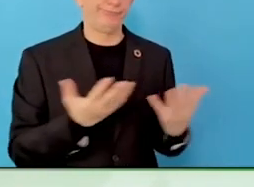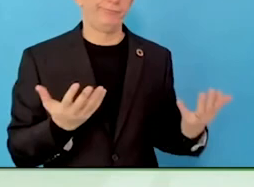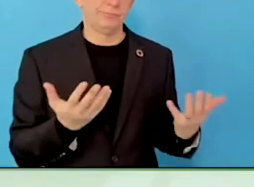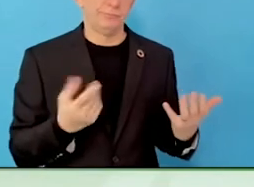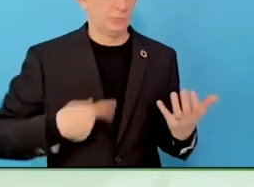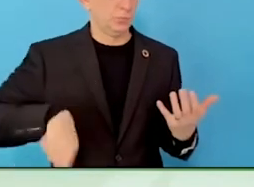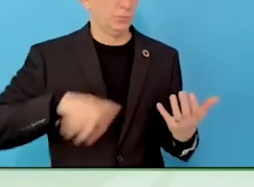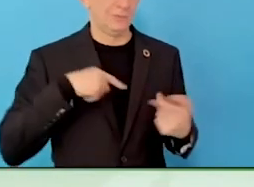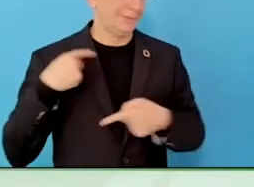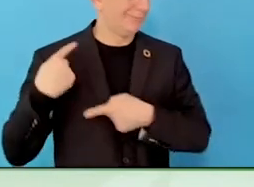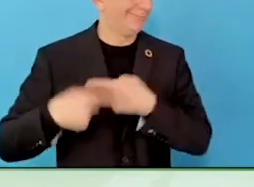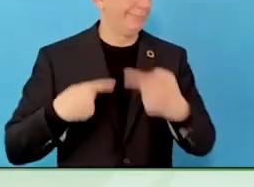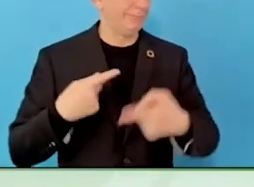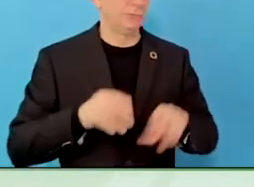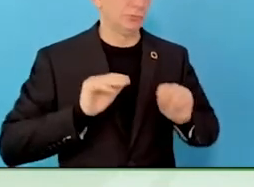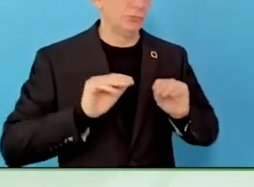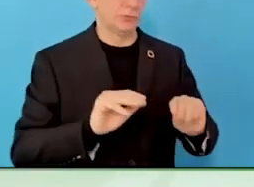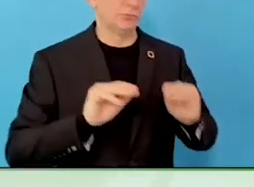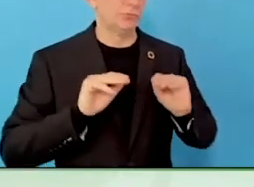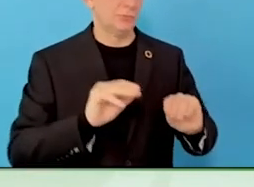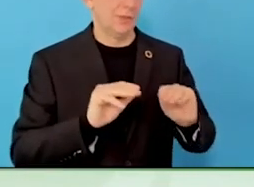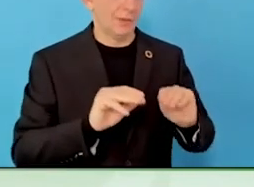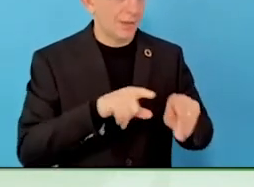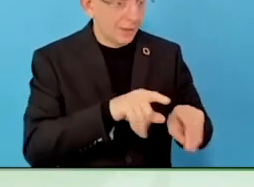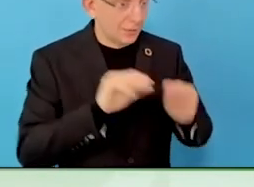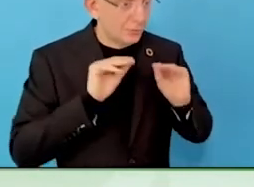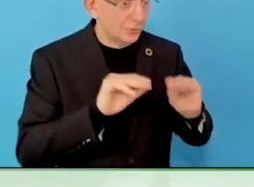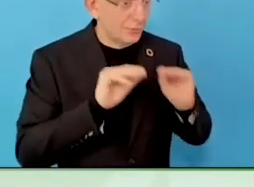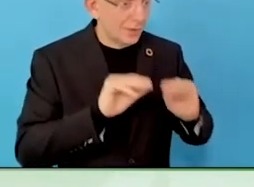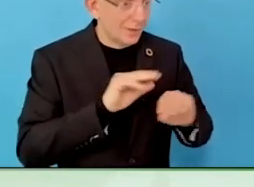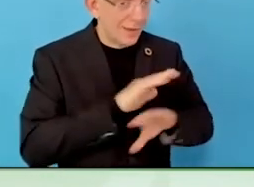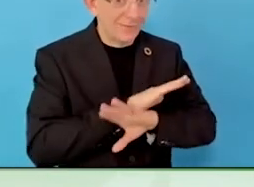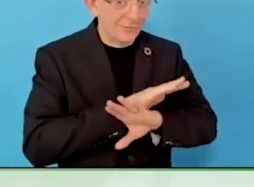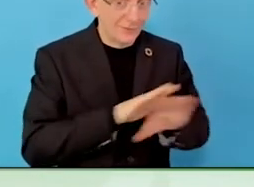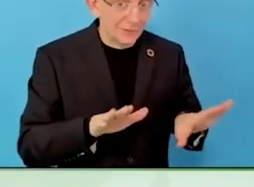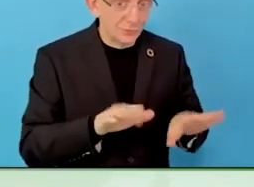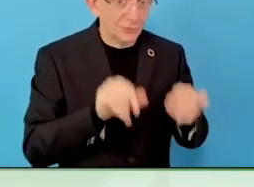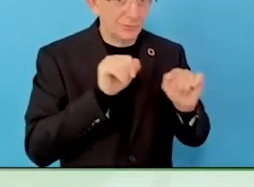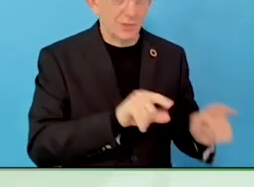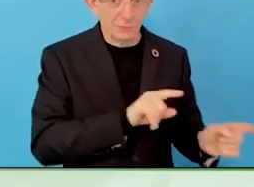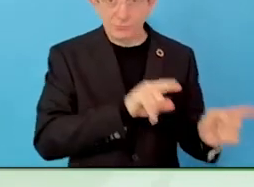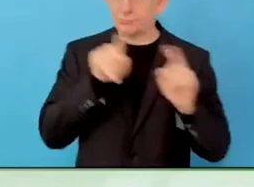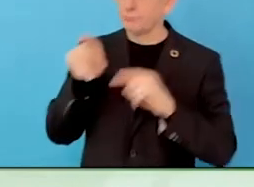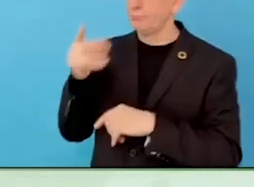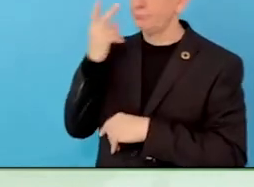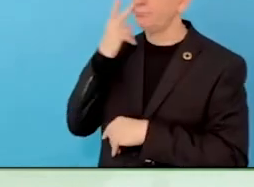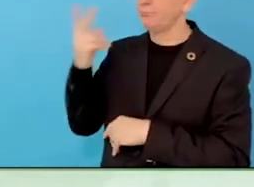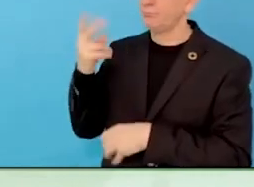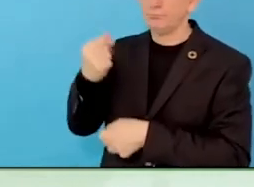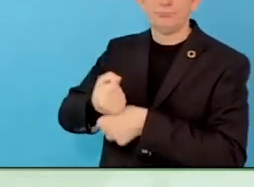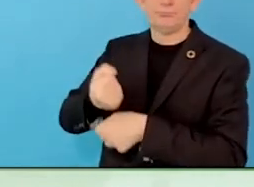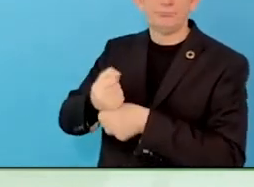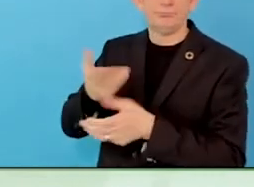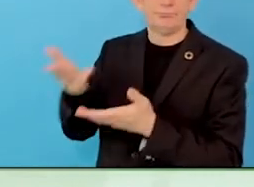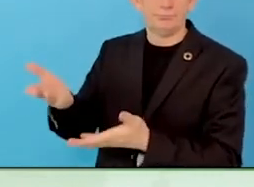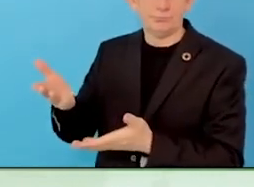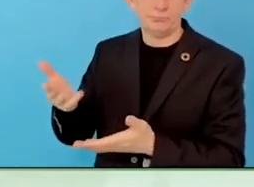We hope to have this. I asked about the rate, too often the system has projects which